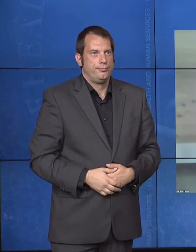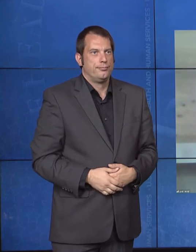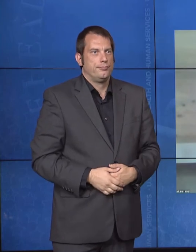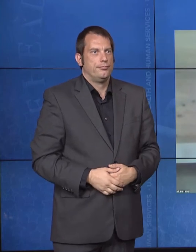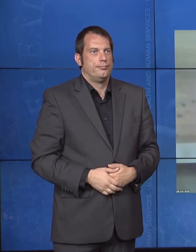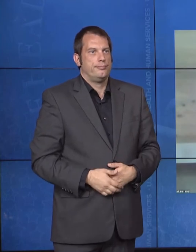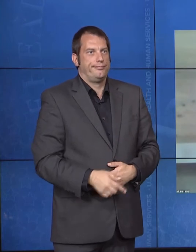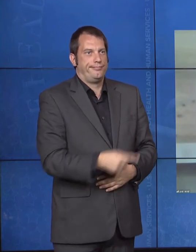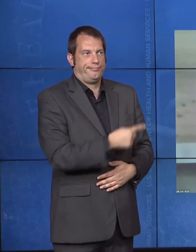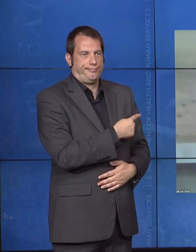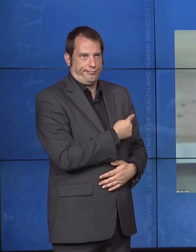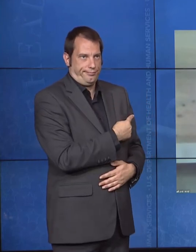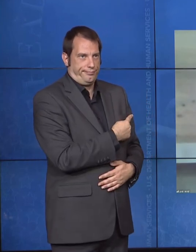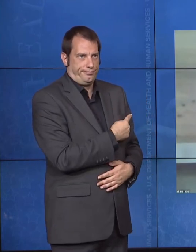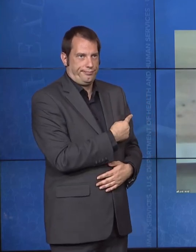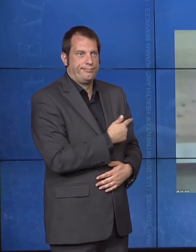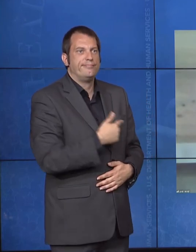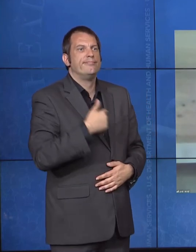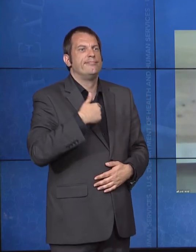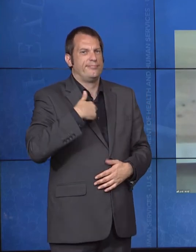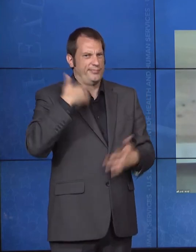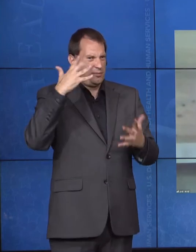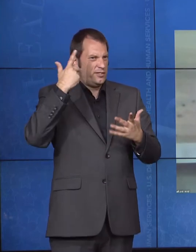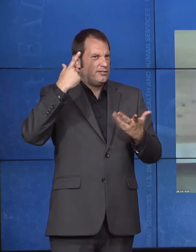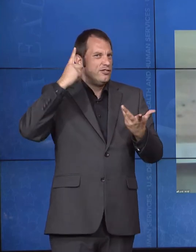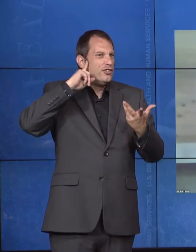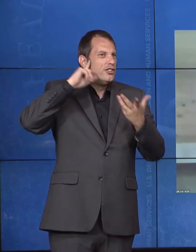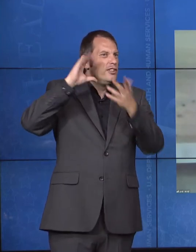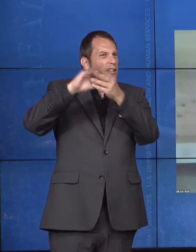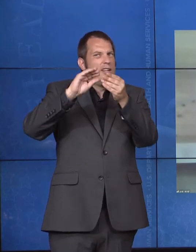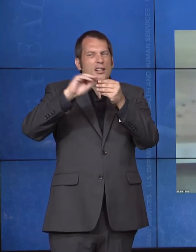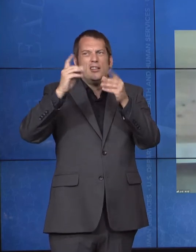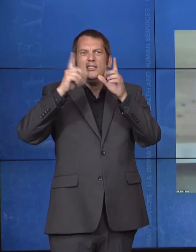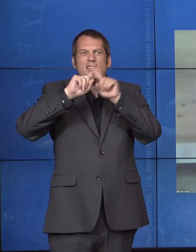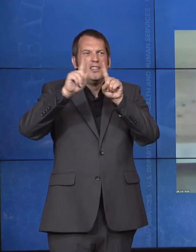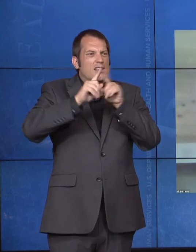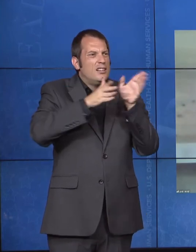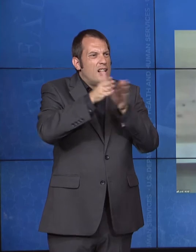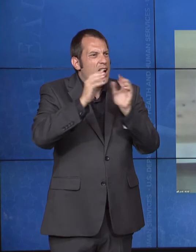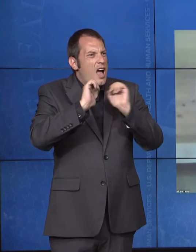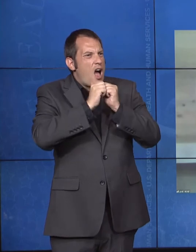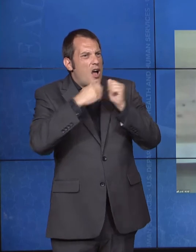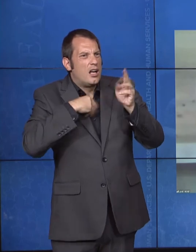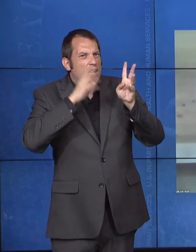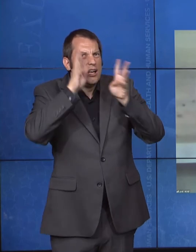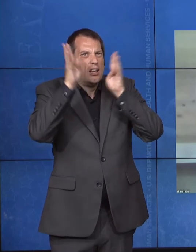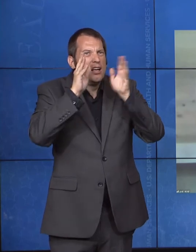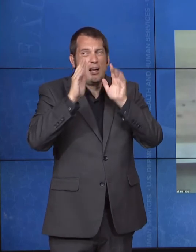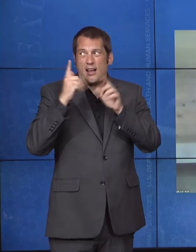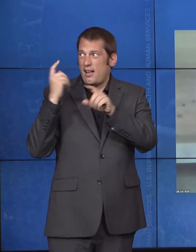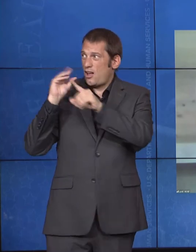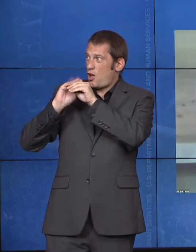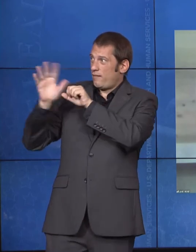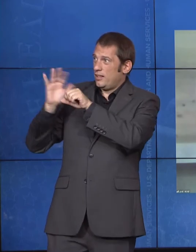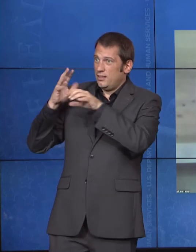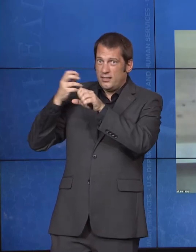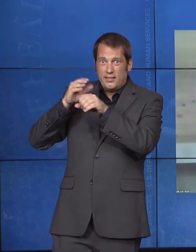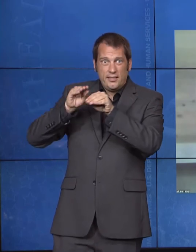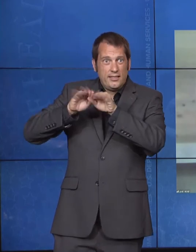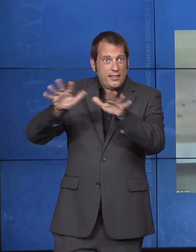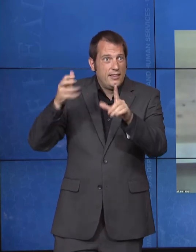think differently, not giving up and working every day to not only ensure the rights of